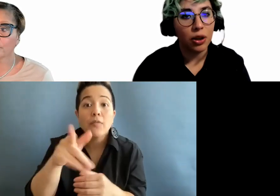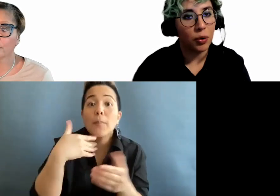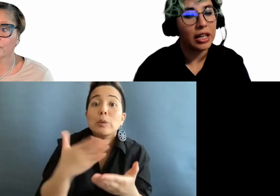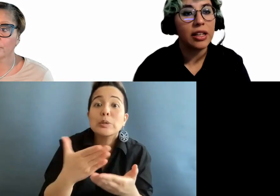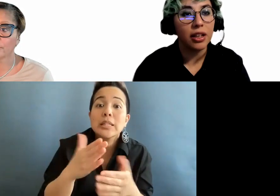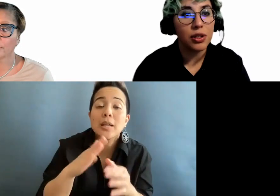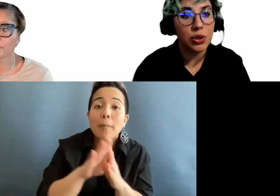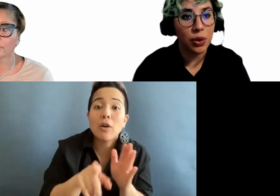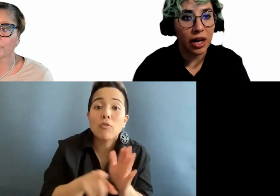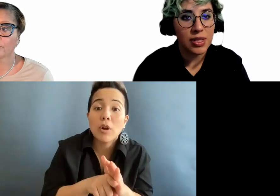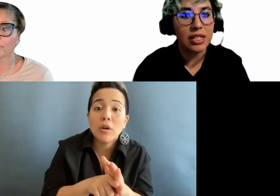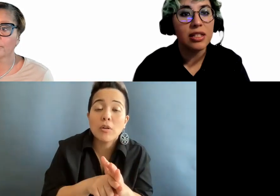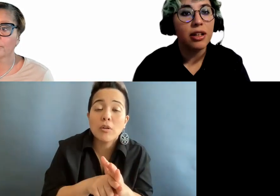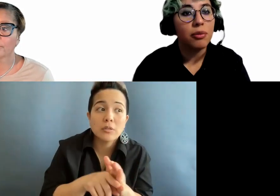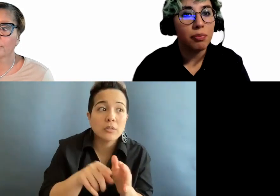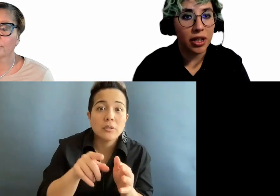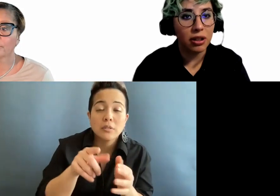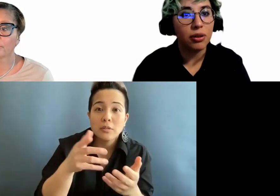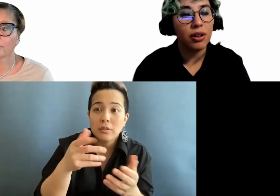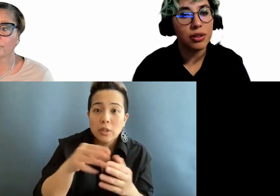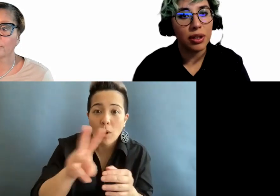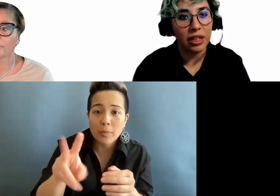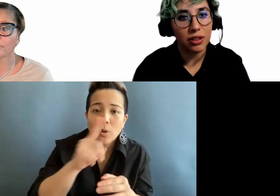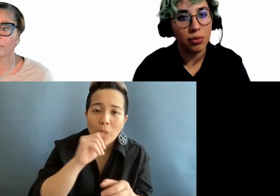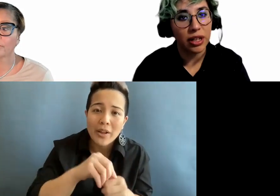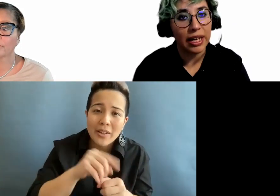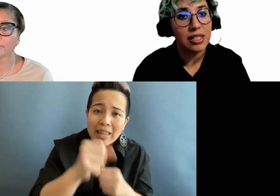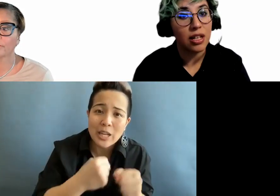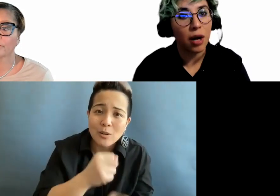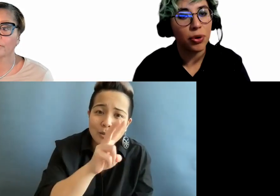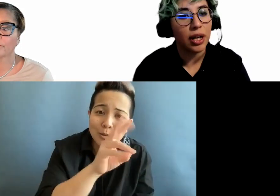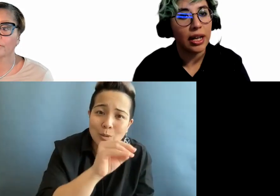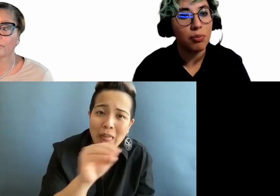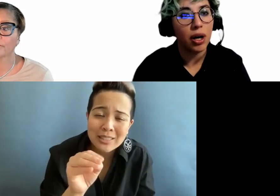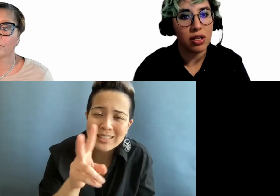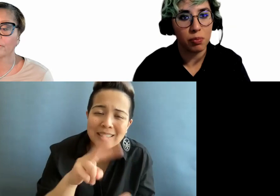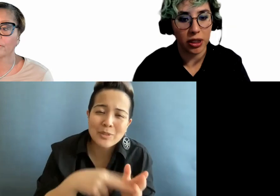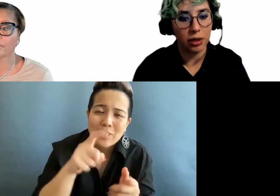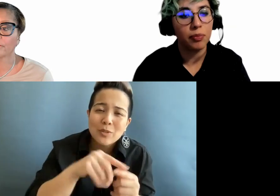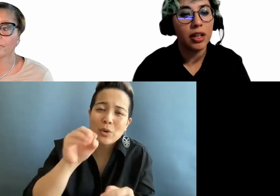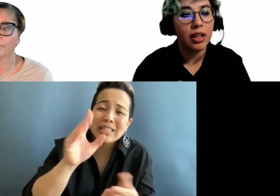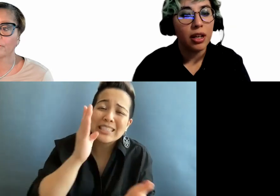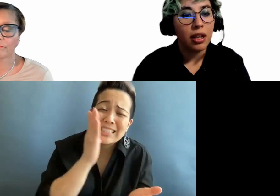you are in the year 2000, but you also want to hit a pause or stop button.